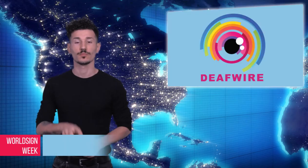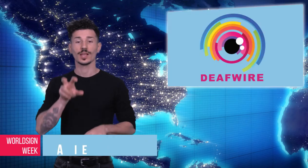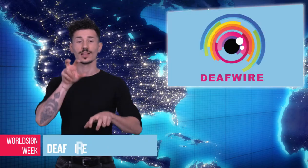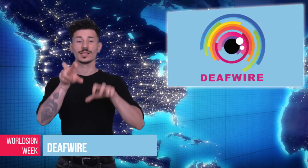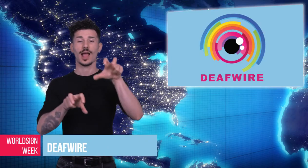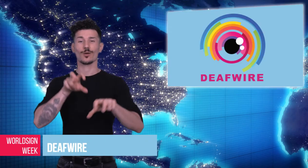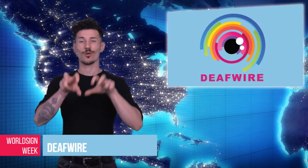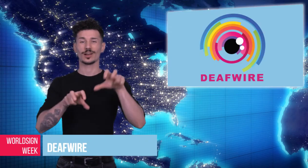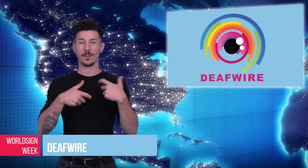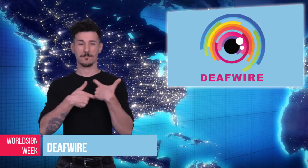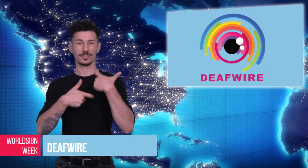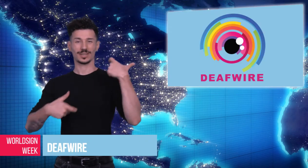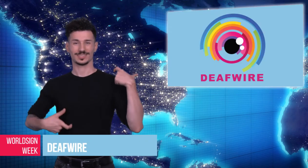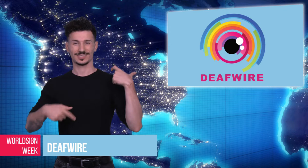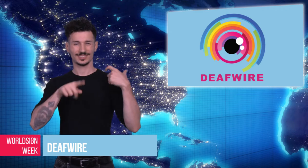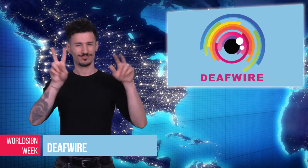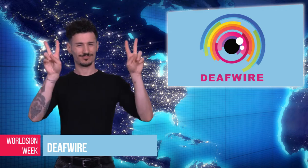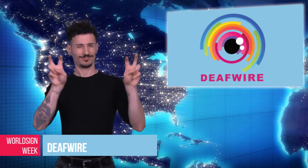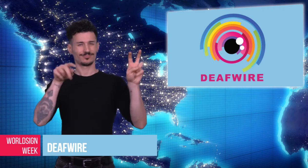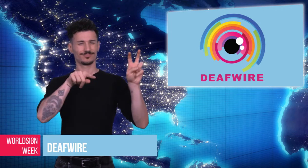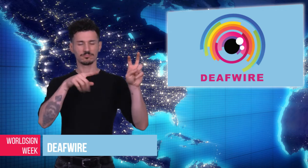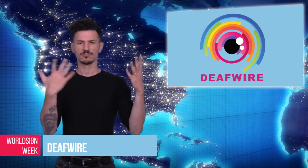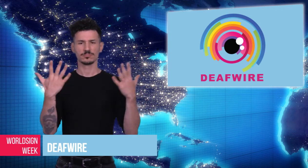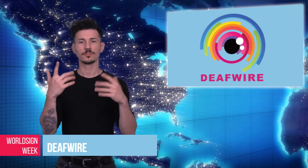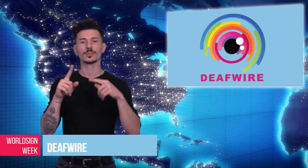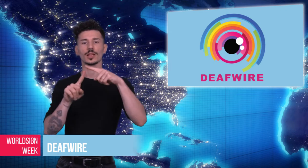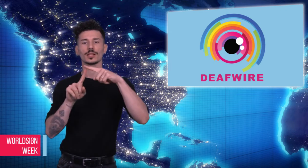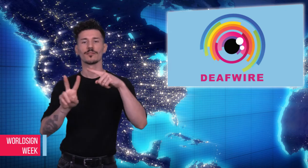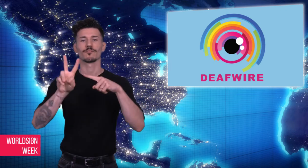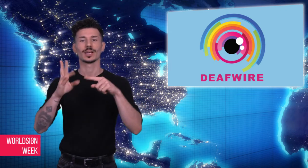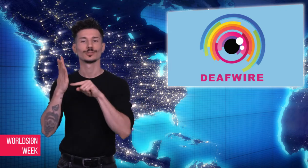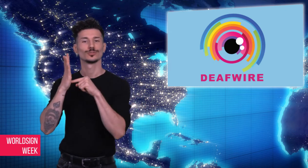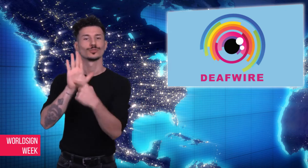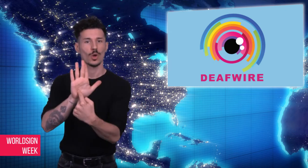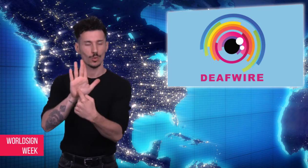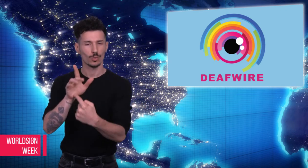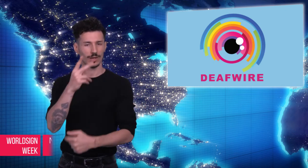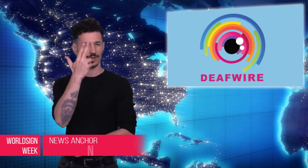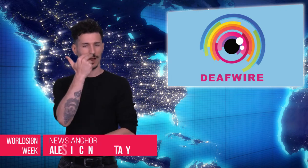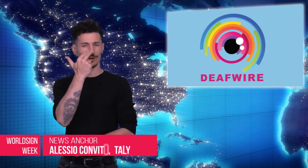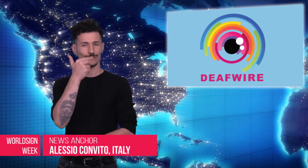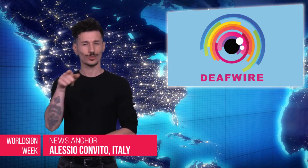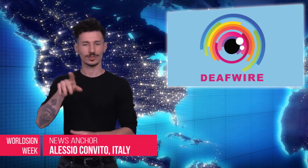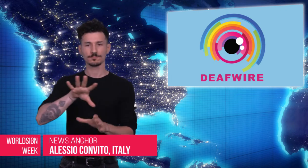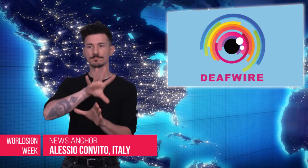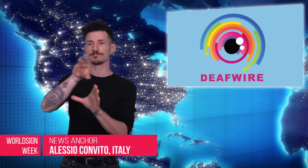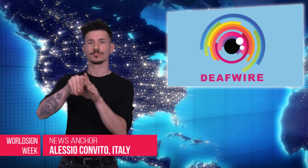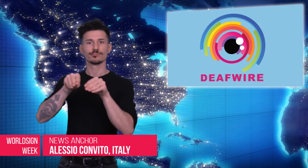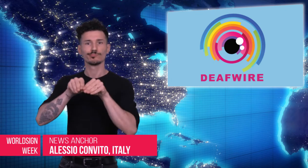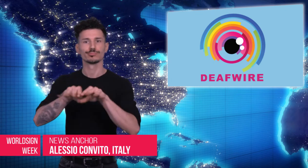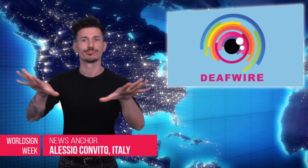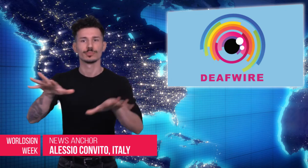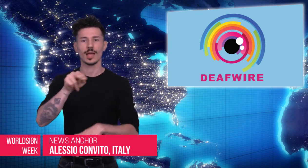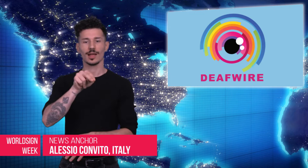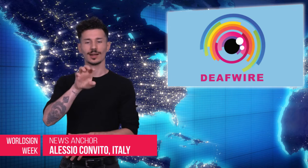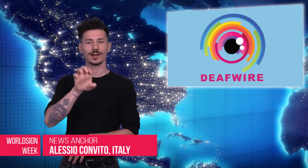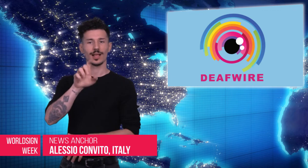Alessio: The Dragon Prince’s, a cartoon TV series aired by